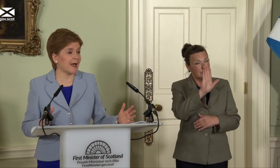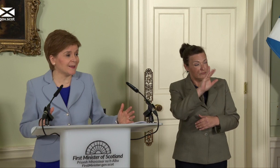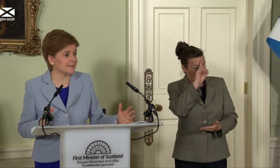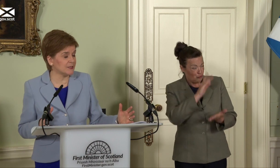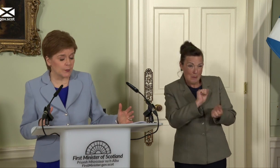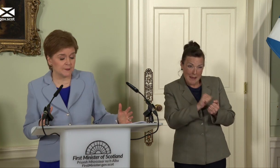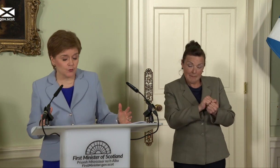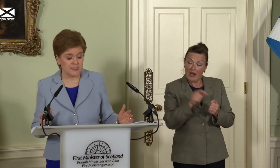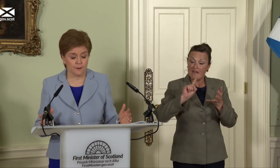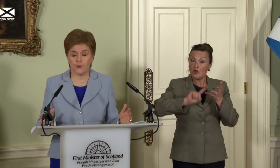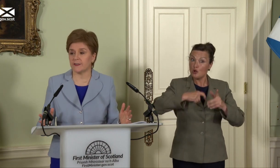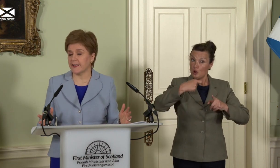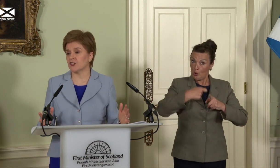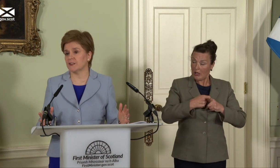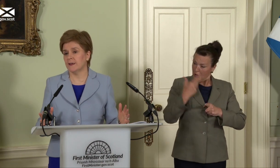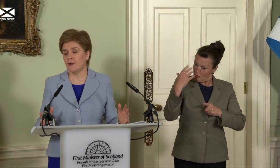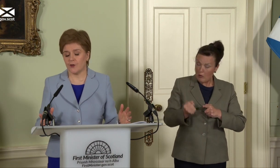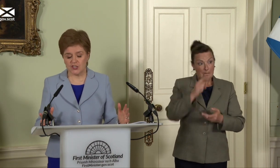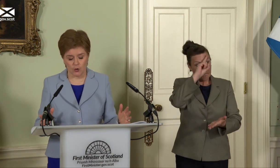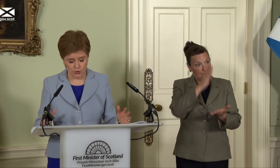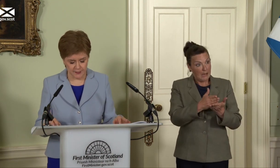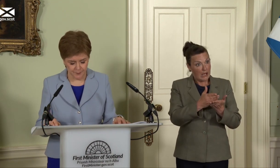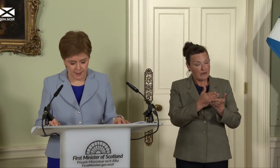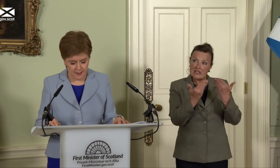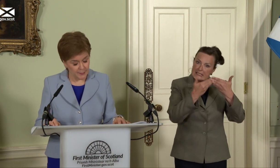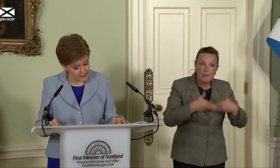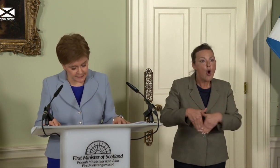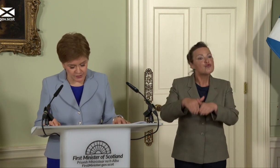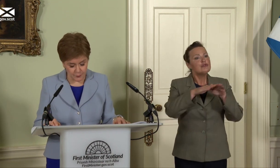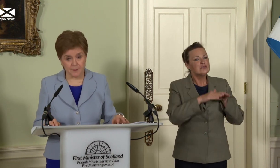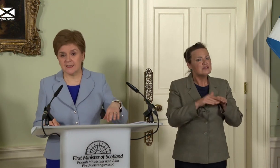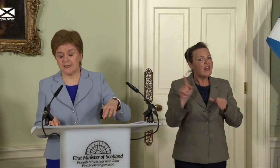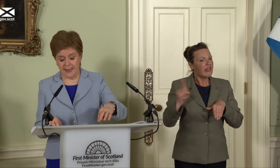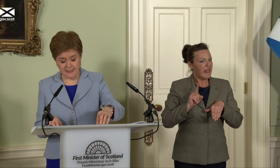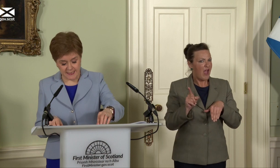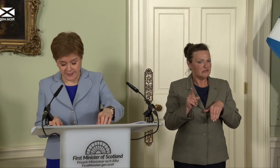as in 2014, through a Section 30 order. I make clear to the Prime Minister again today that I